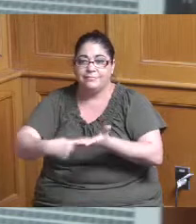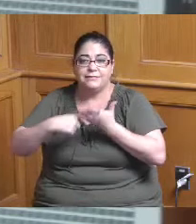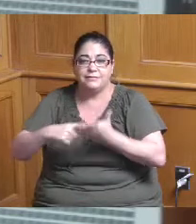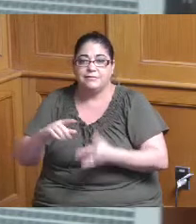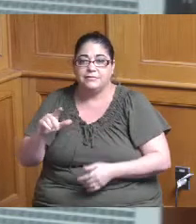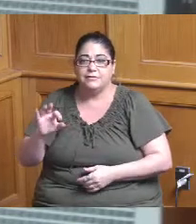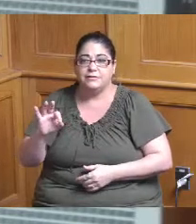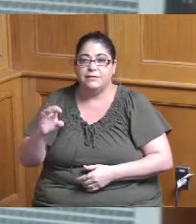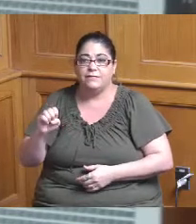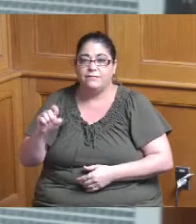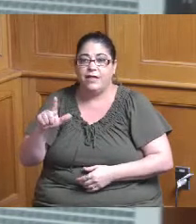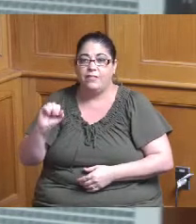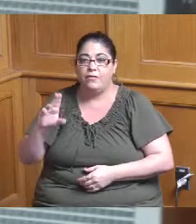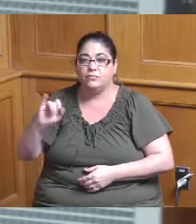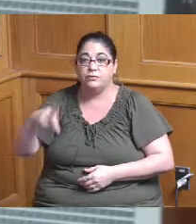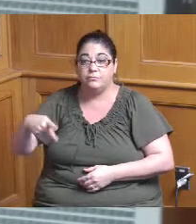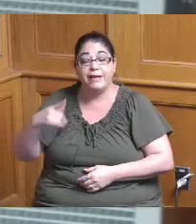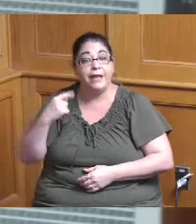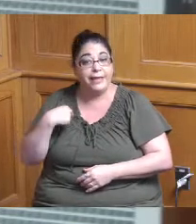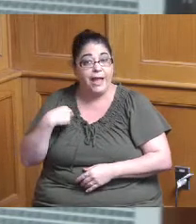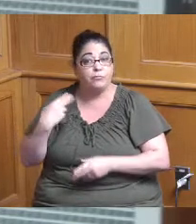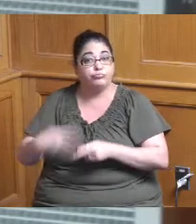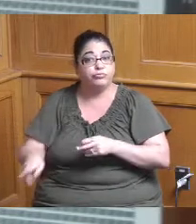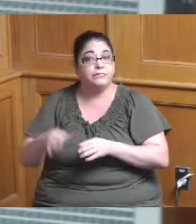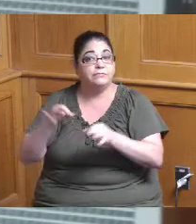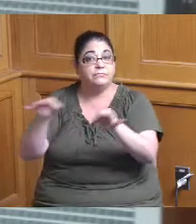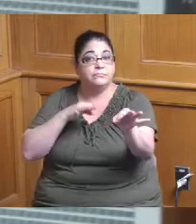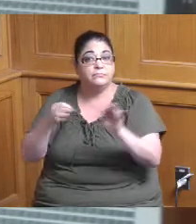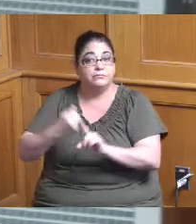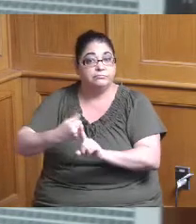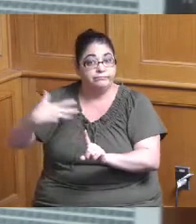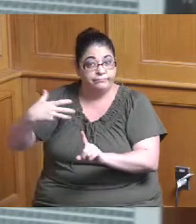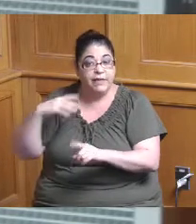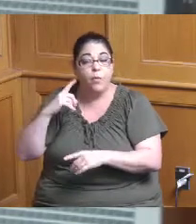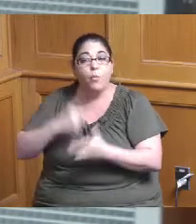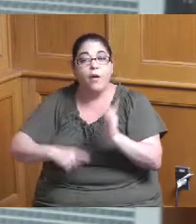can give you a brief overview of that because I made some changes as well in that program